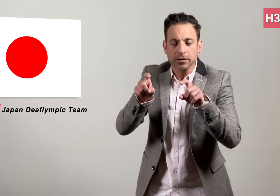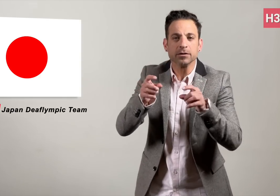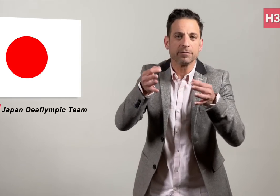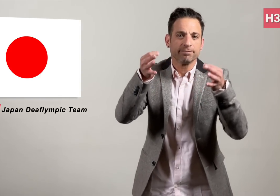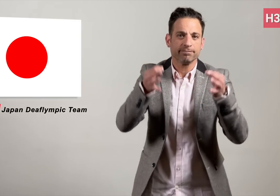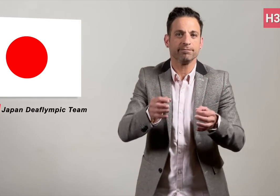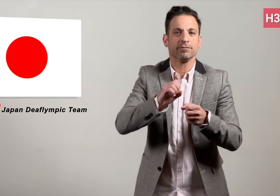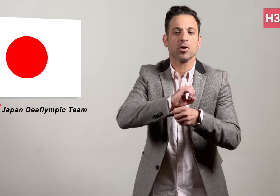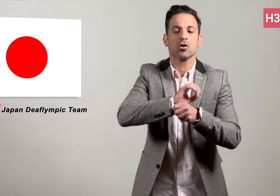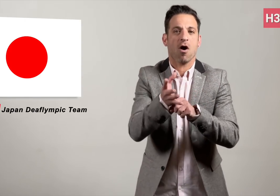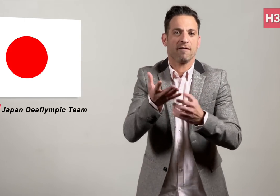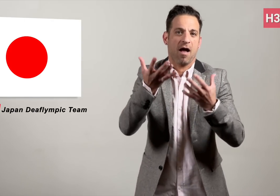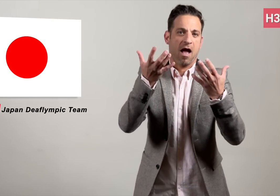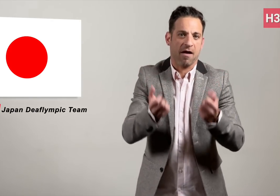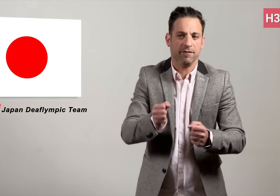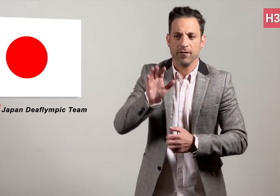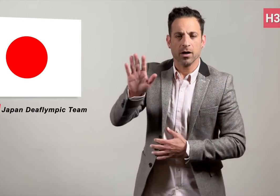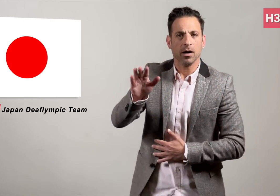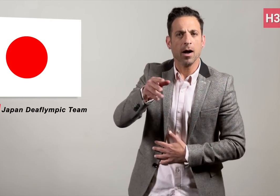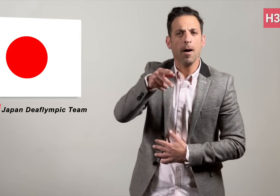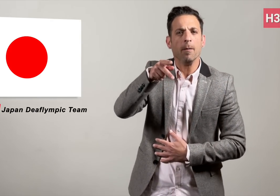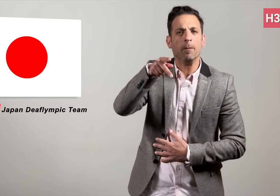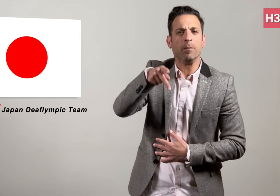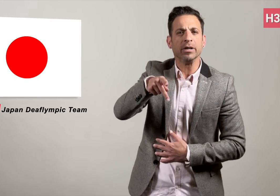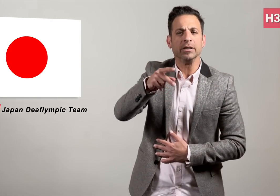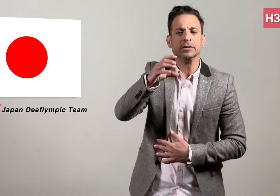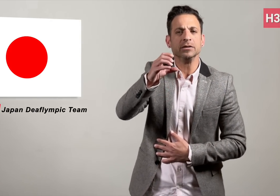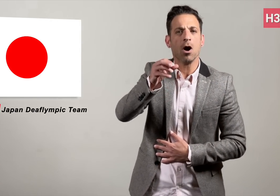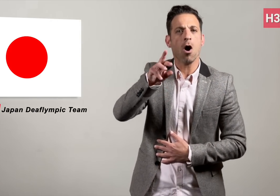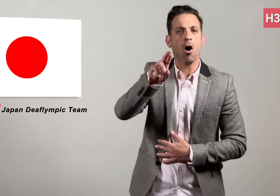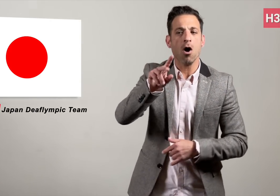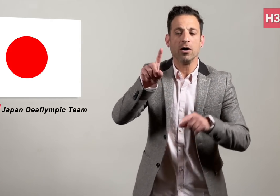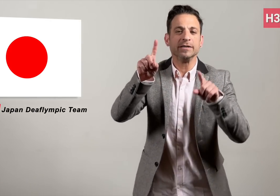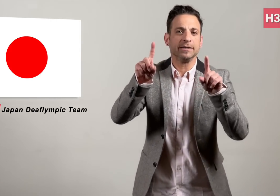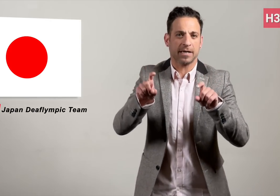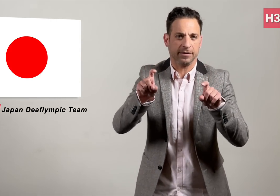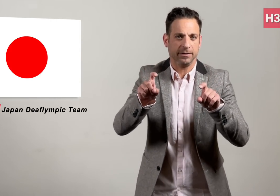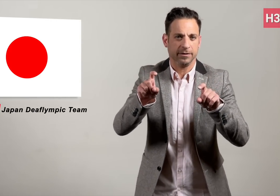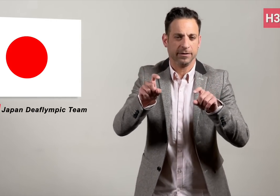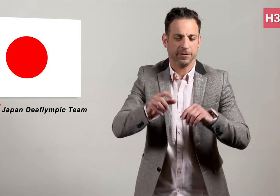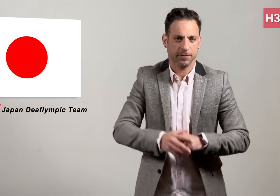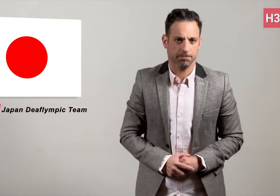tested positive on their PCR tests.